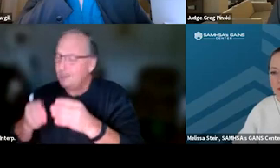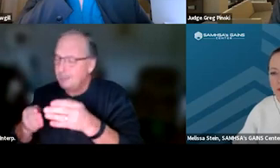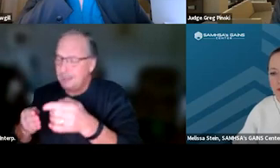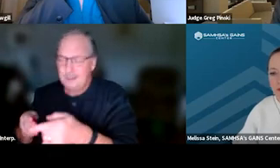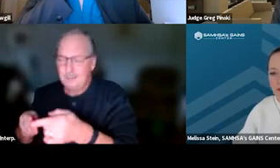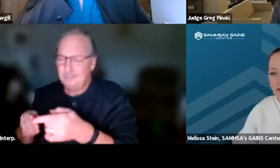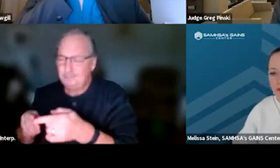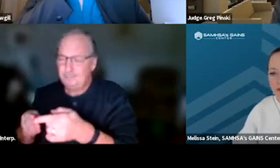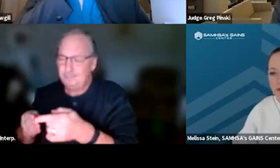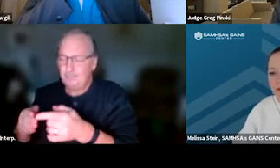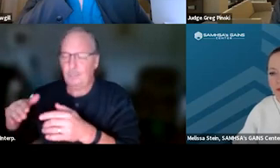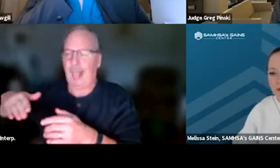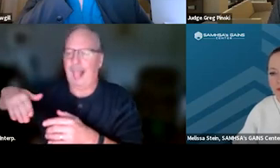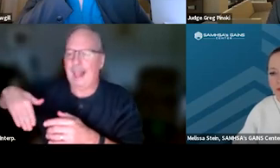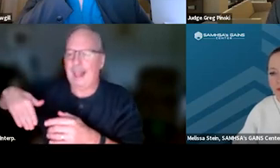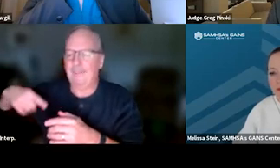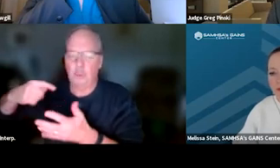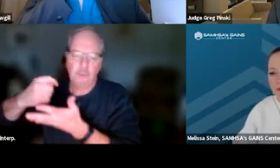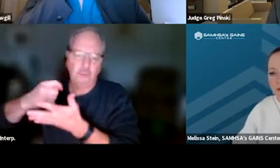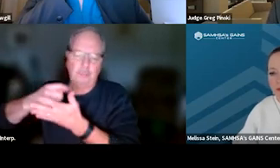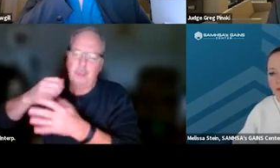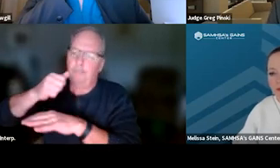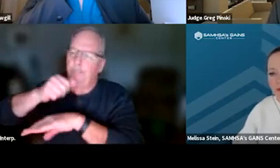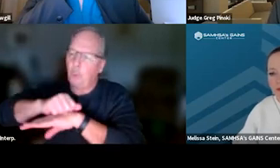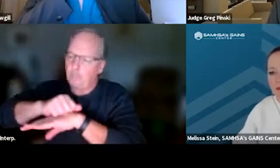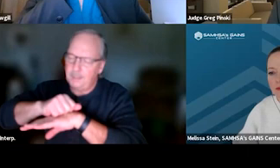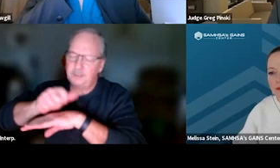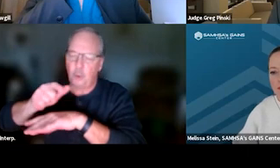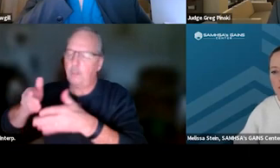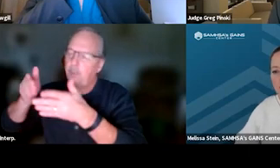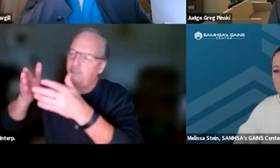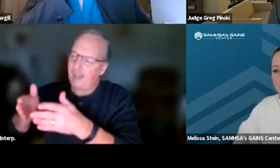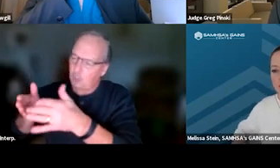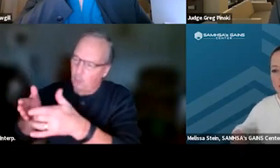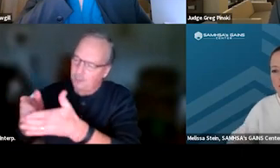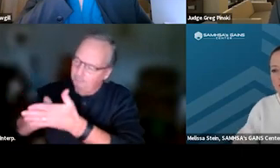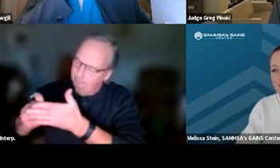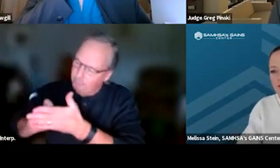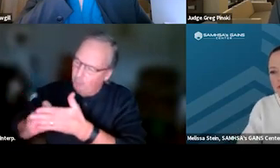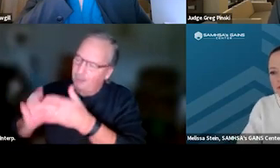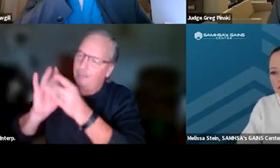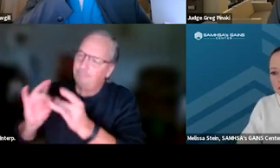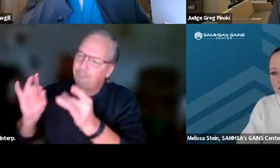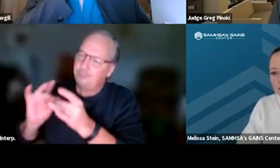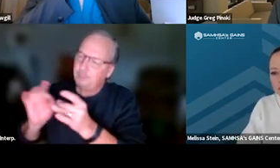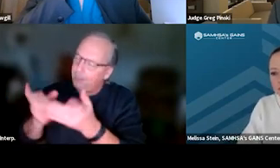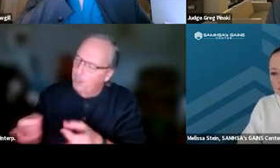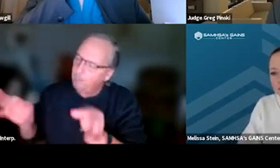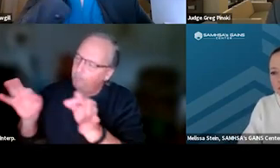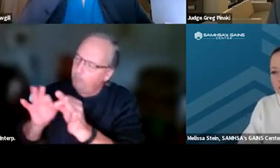was late for a treatment appointment, and so the treatment provider wants them to write an essay on the importance of timeliness,